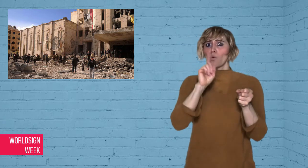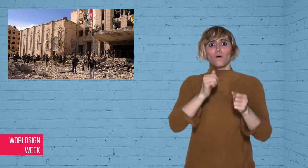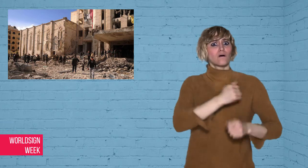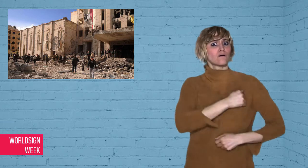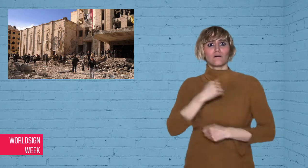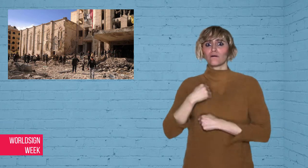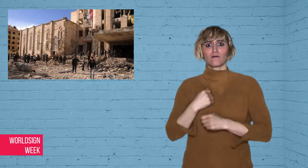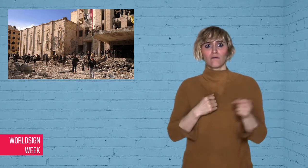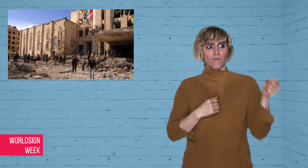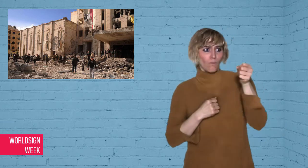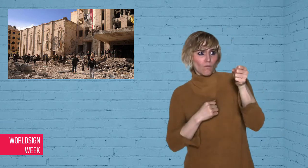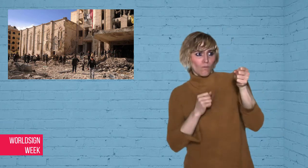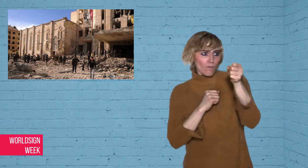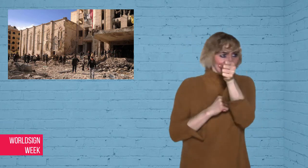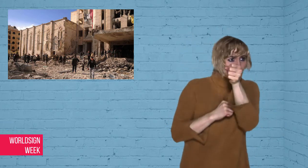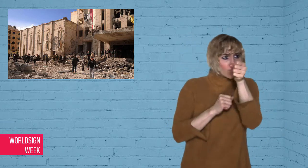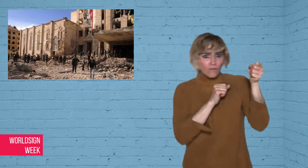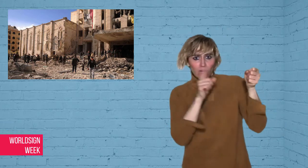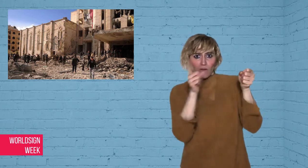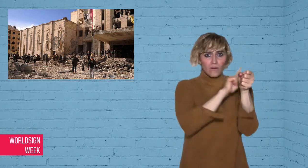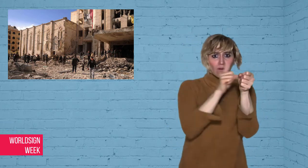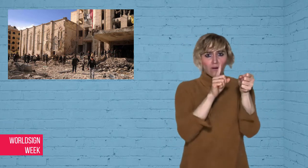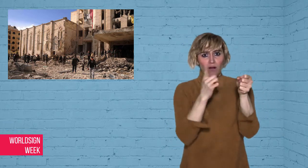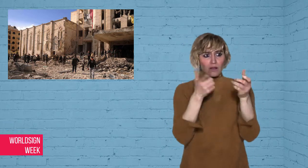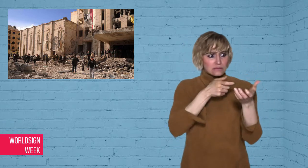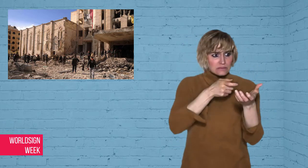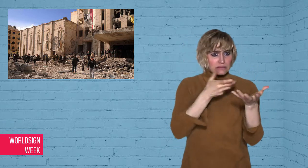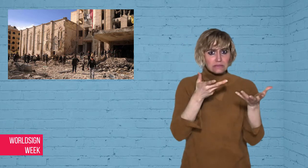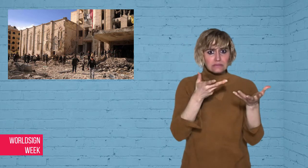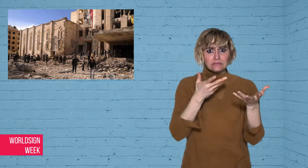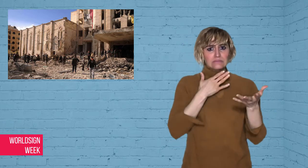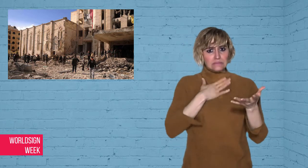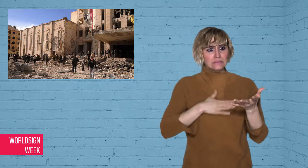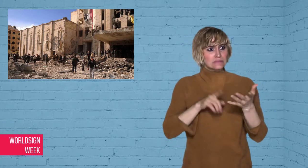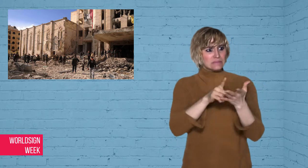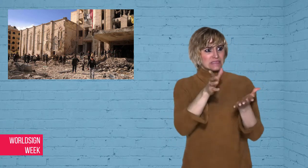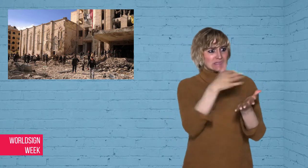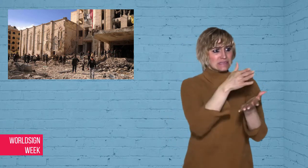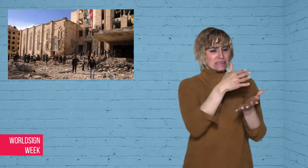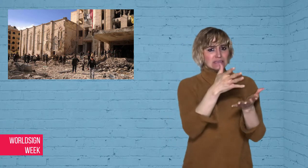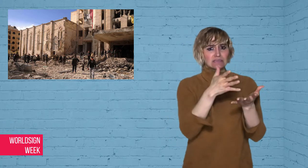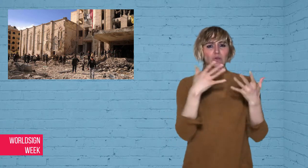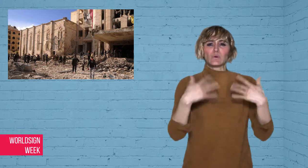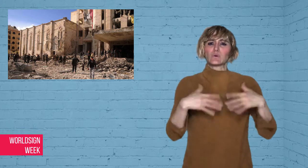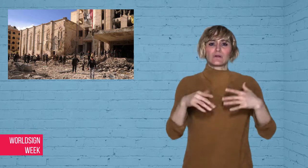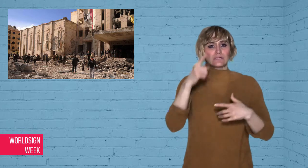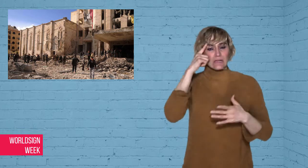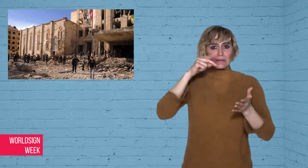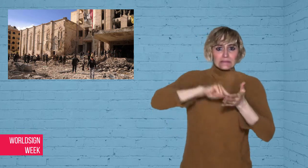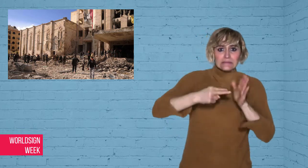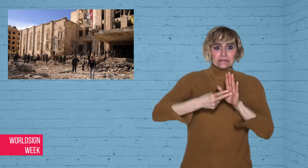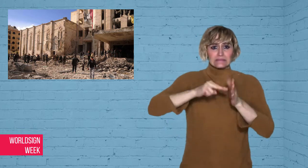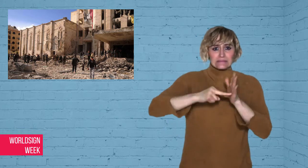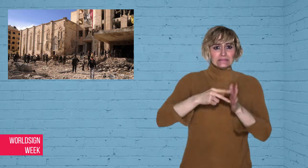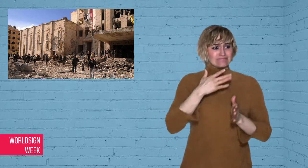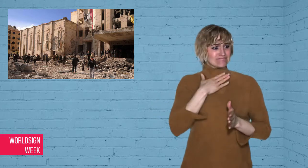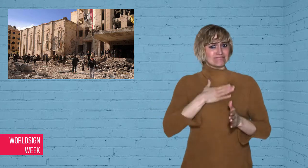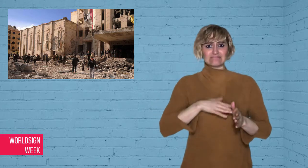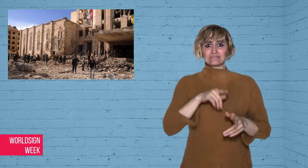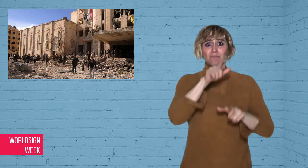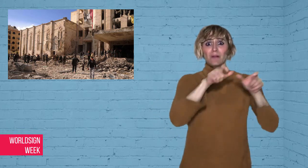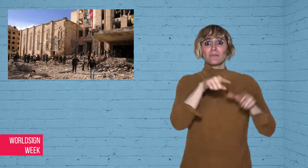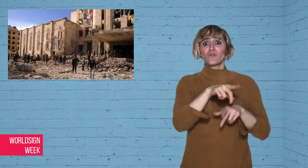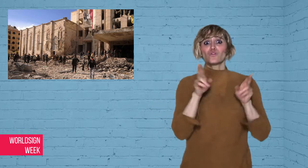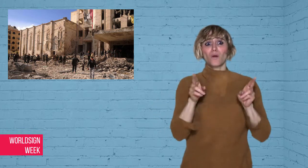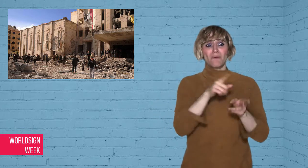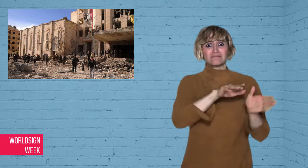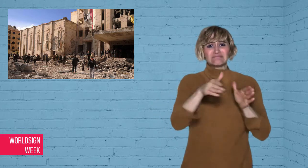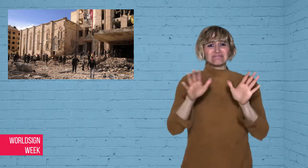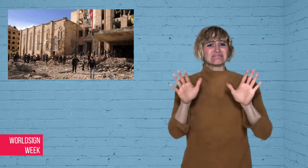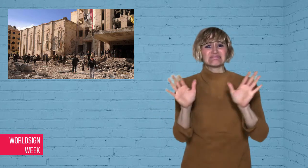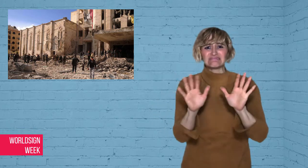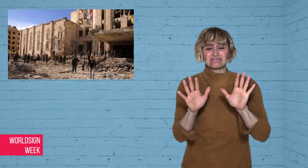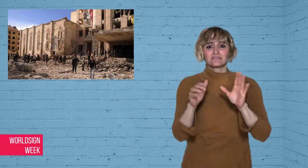with as many as 500 civilian corpses